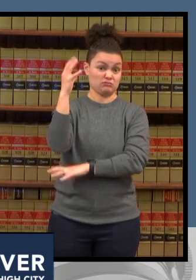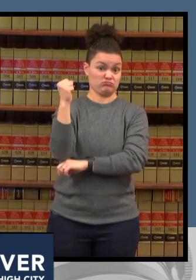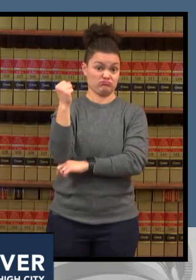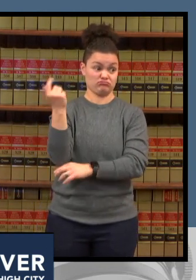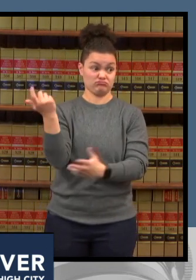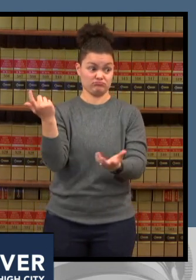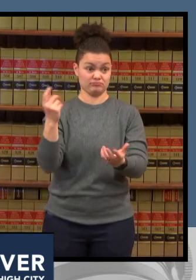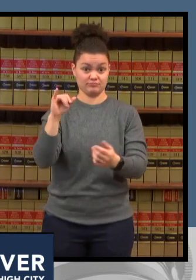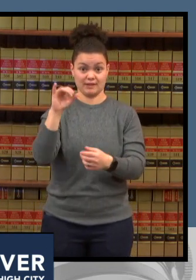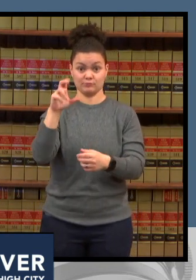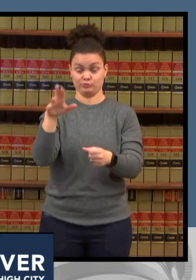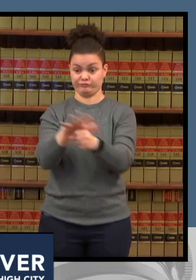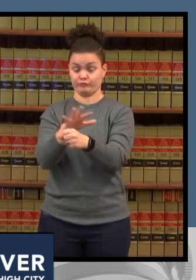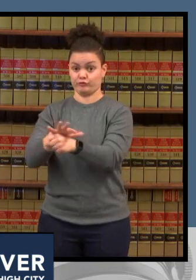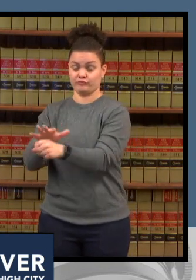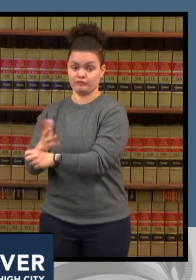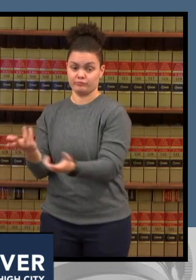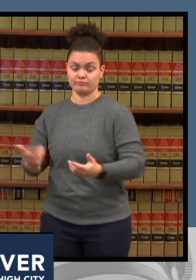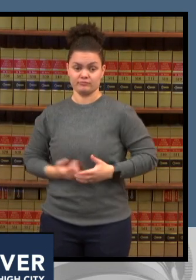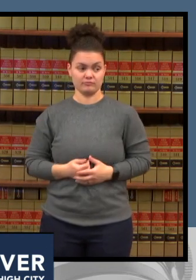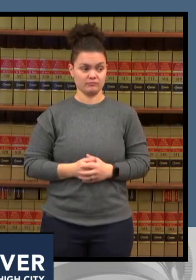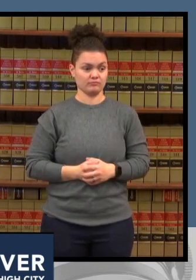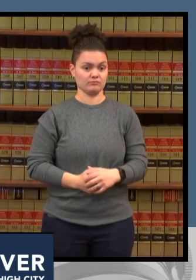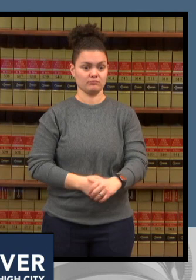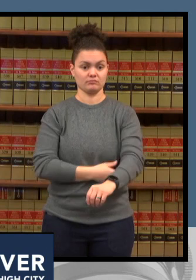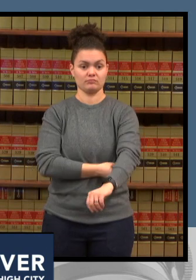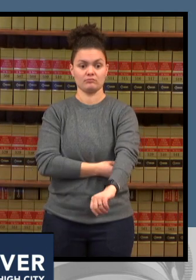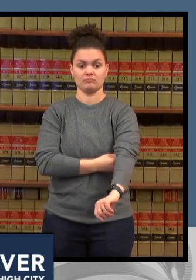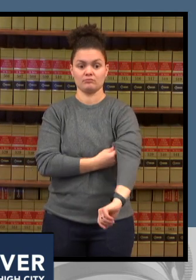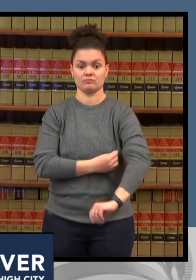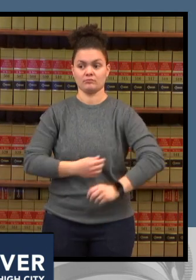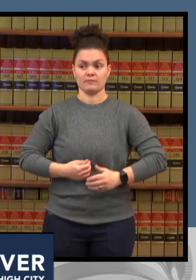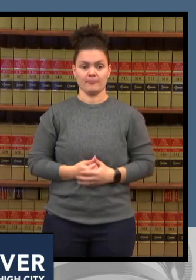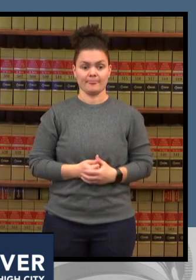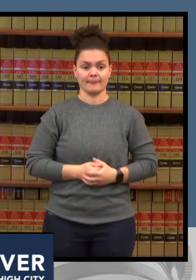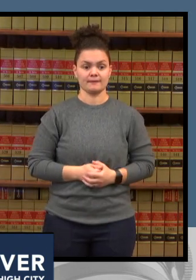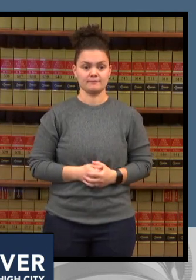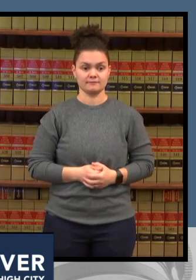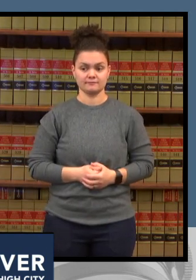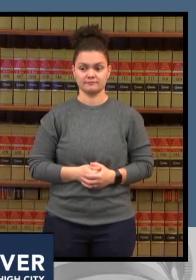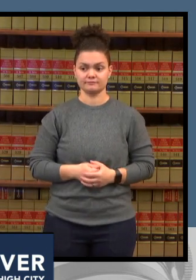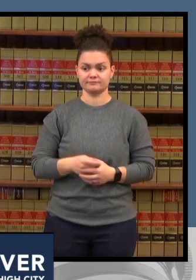very good i thought i saw dr comstock uh do you want to make a final comment on this uh yes sir